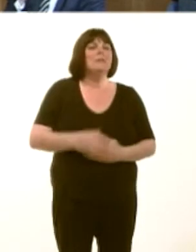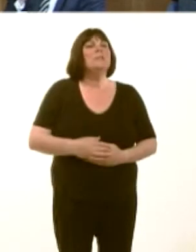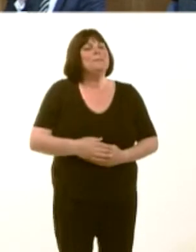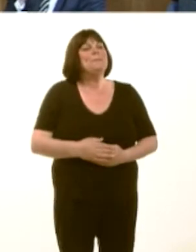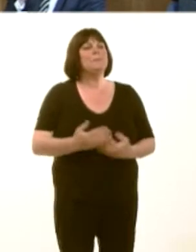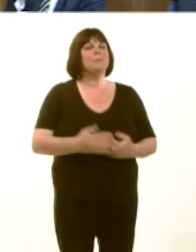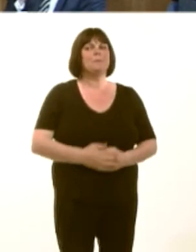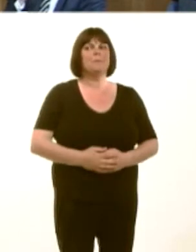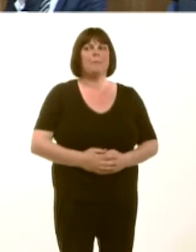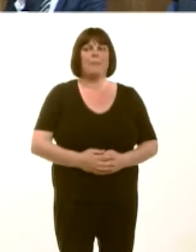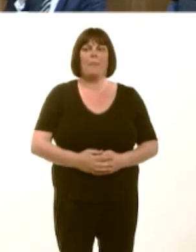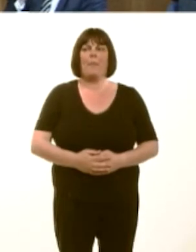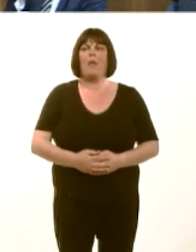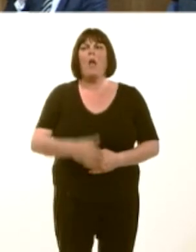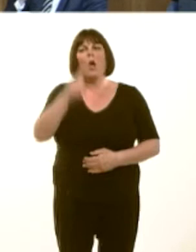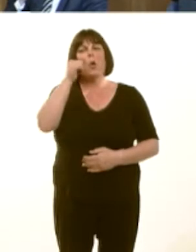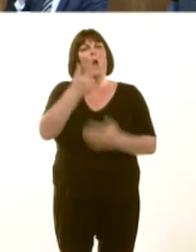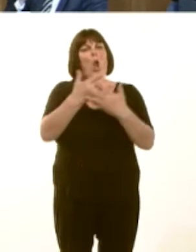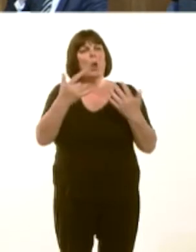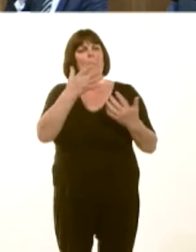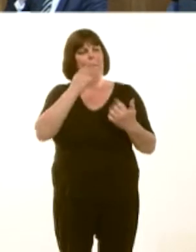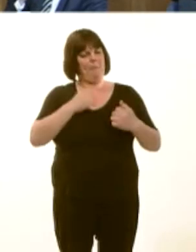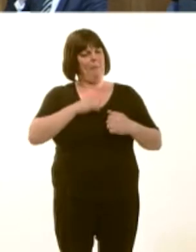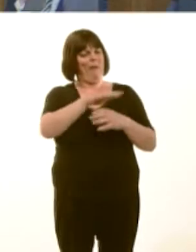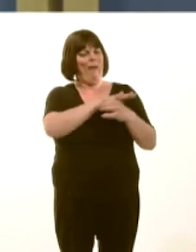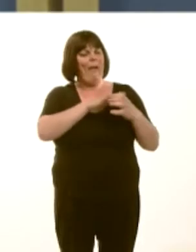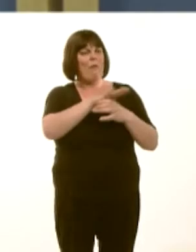Can I just say that a lot of my constituents have asked me to raise this specifically with you?